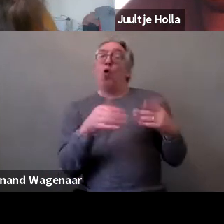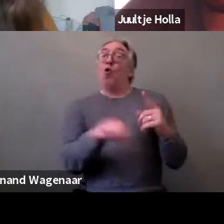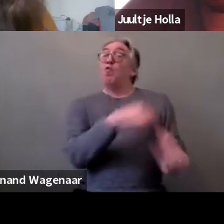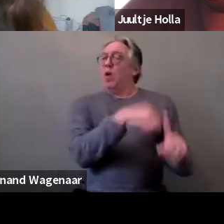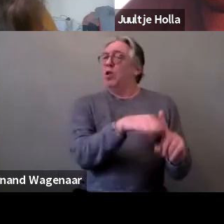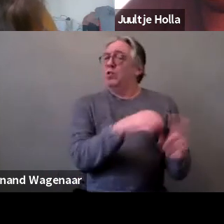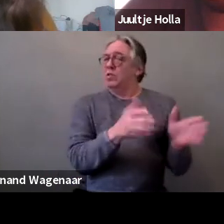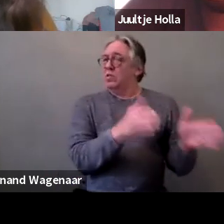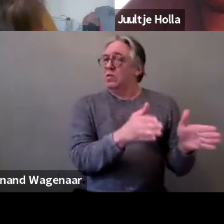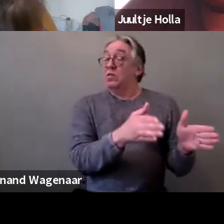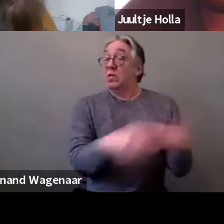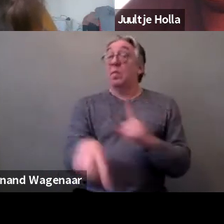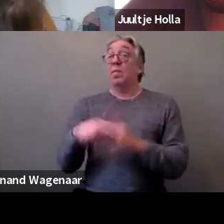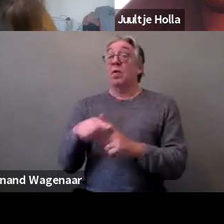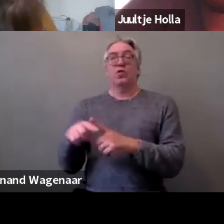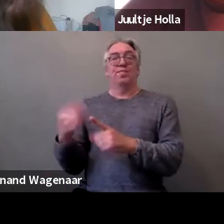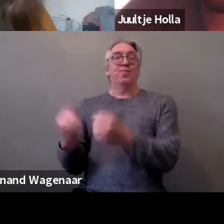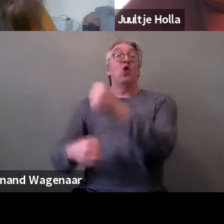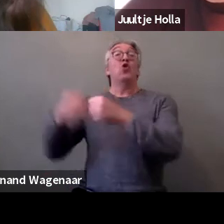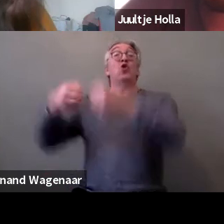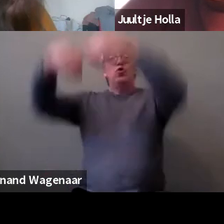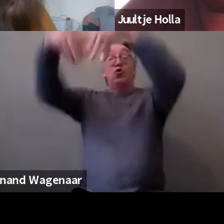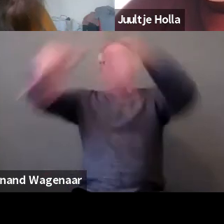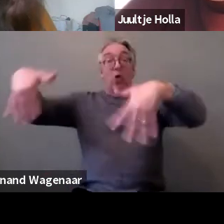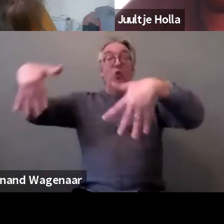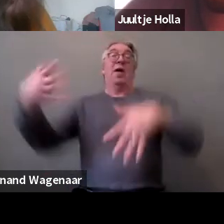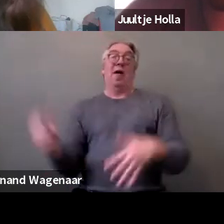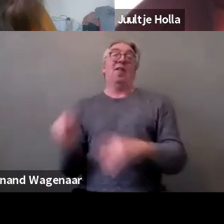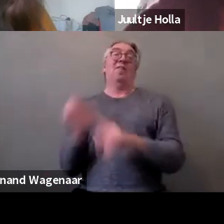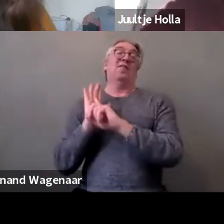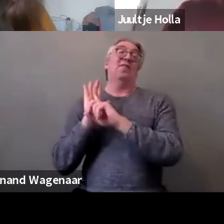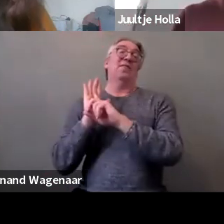the structural discrimination and sexism and the patriarchy